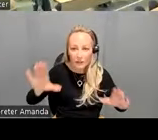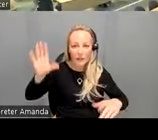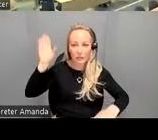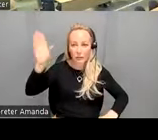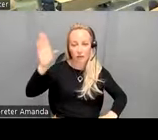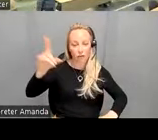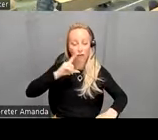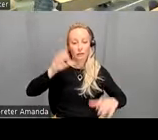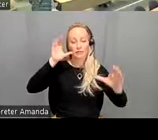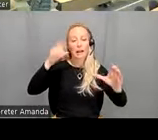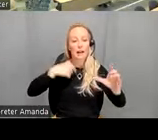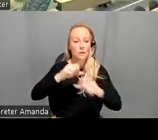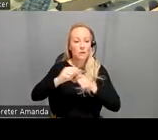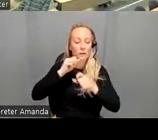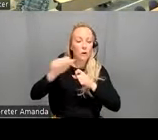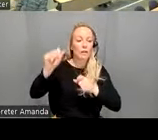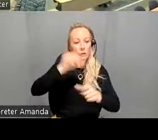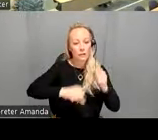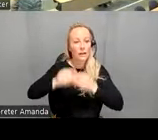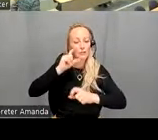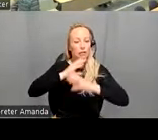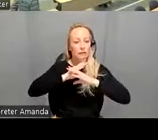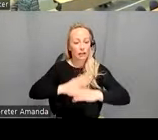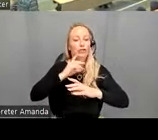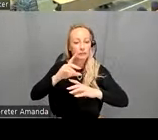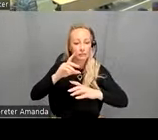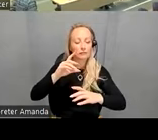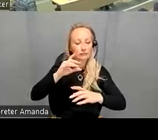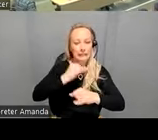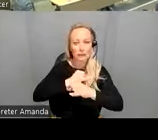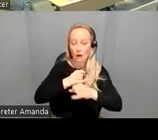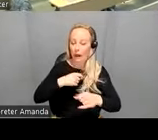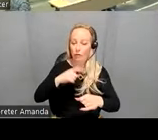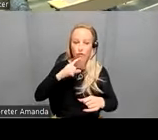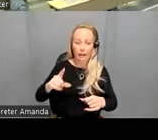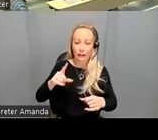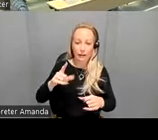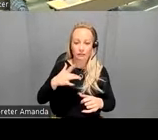in the Suicide Prevention Institute with Dr pany so oh great it's near and dear to my heart and